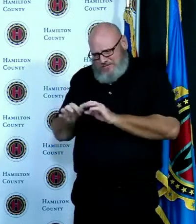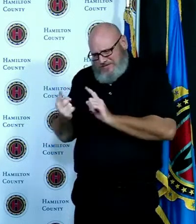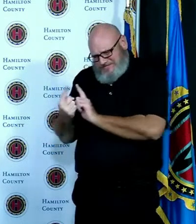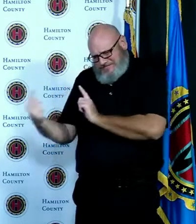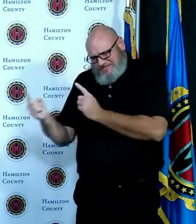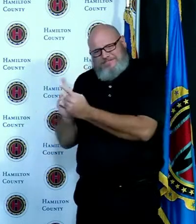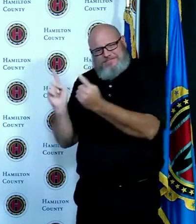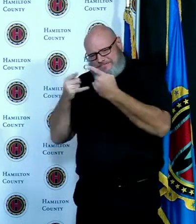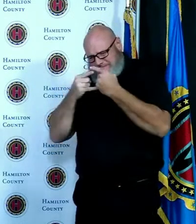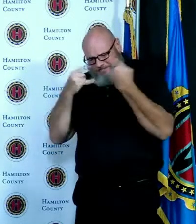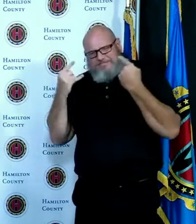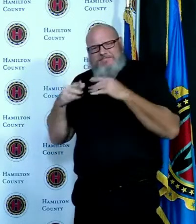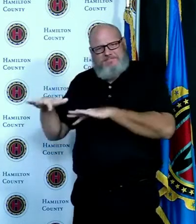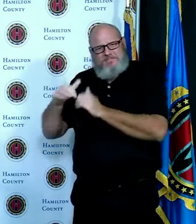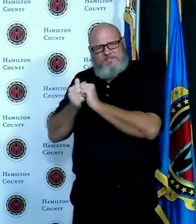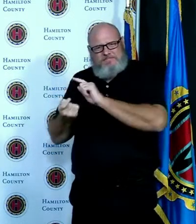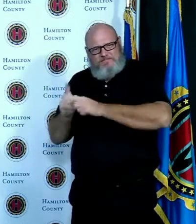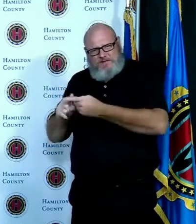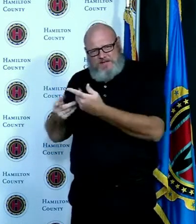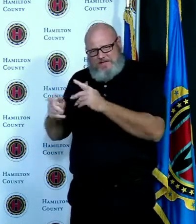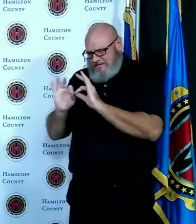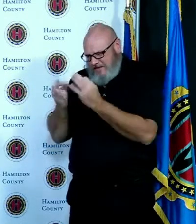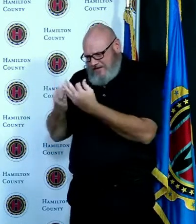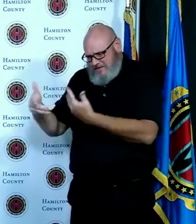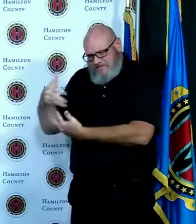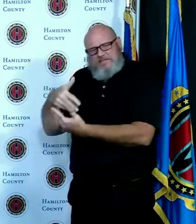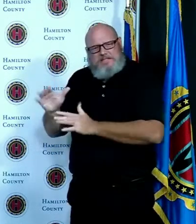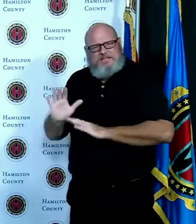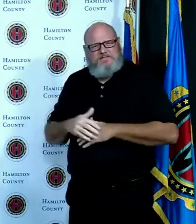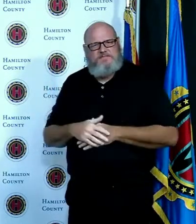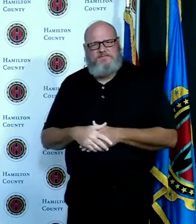we don't know that as you know we've got a bunch of indicators and Greg will speak to this